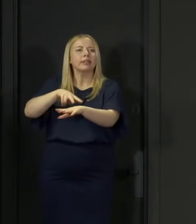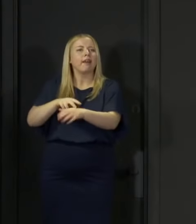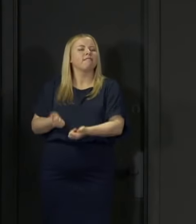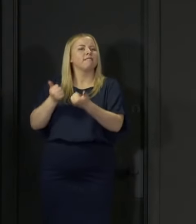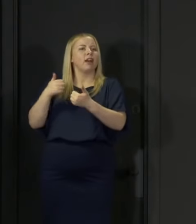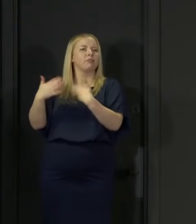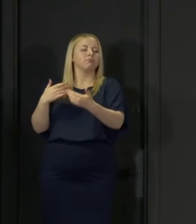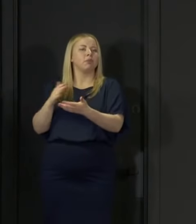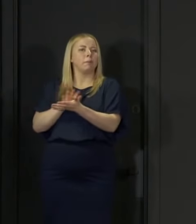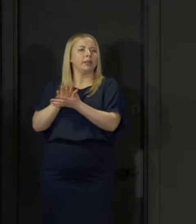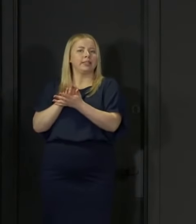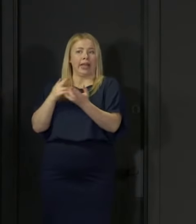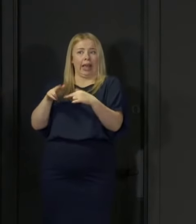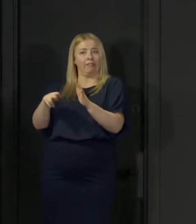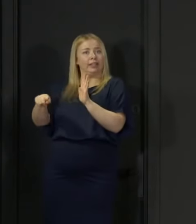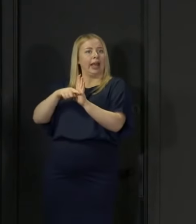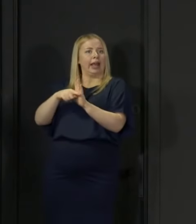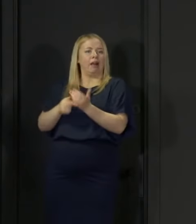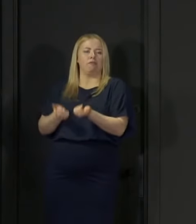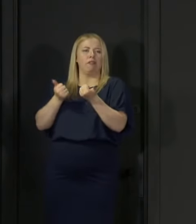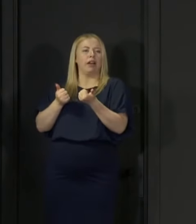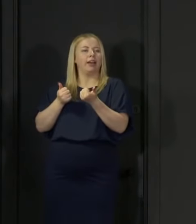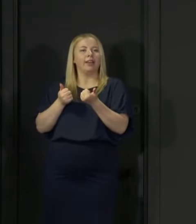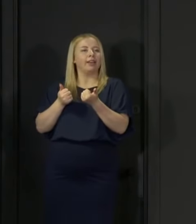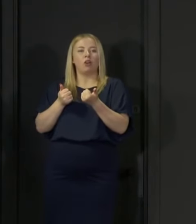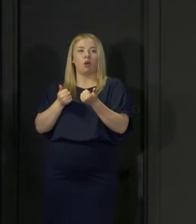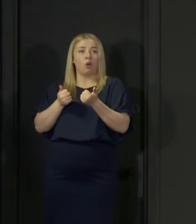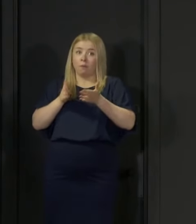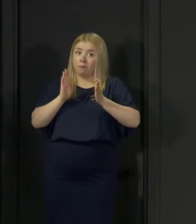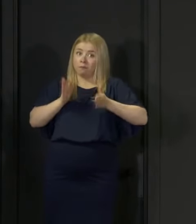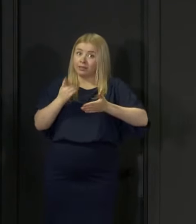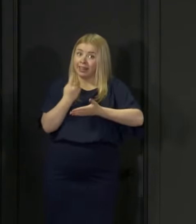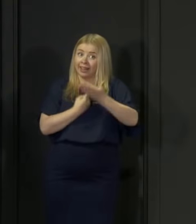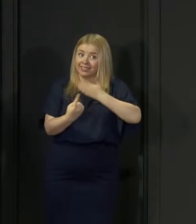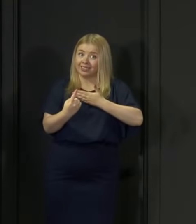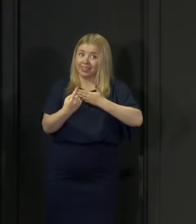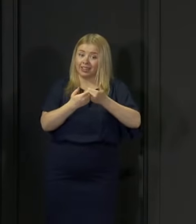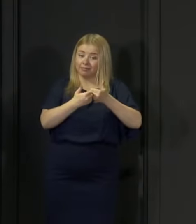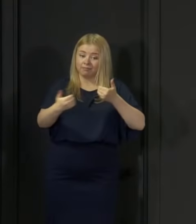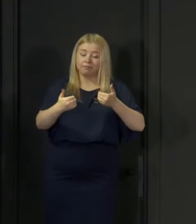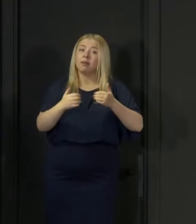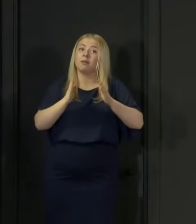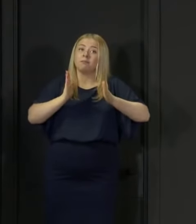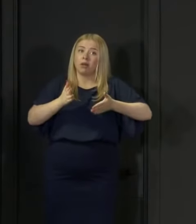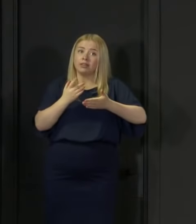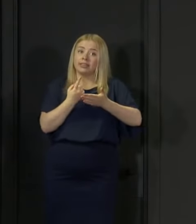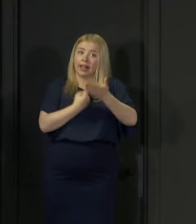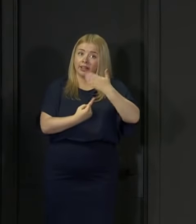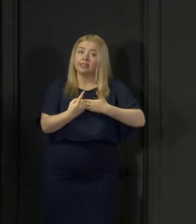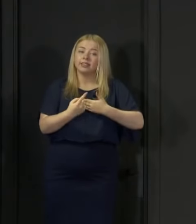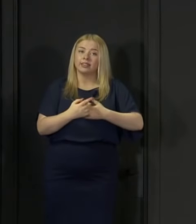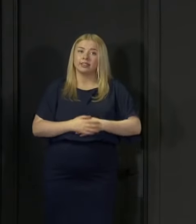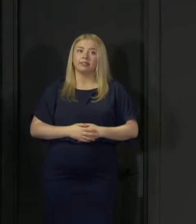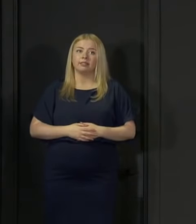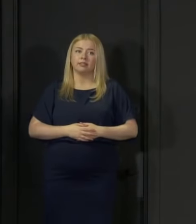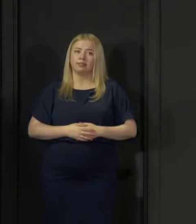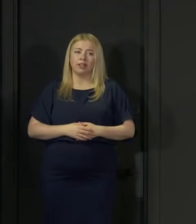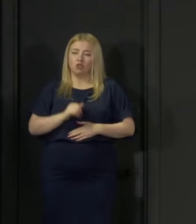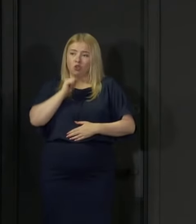of a positive case is an alternative to them self-isolating. That is absolutely not the case and I must stress that.